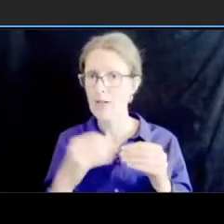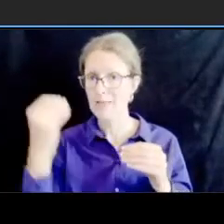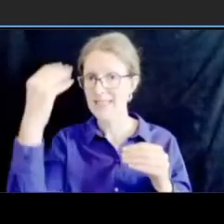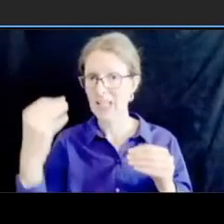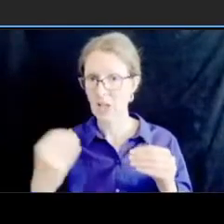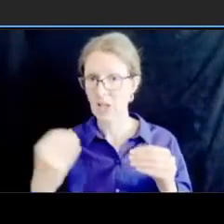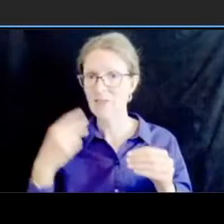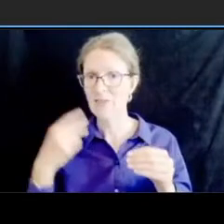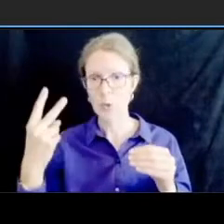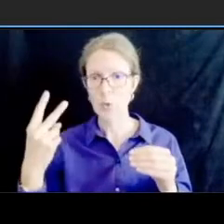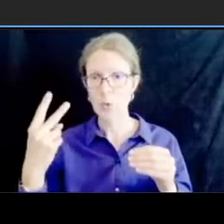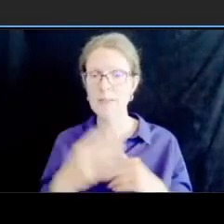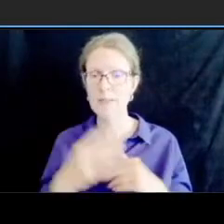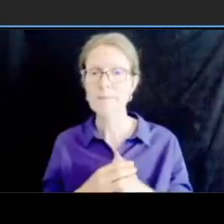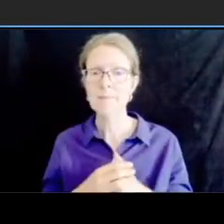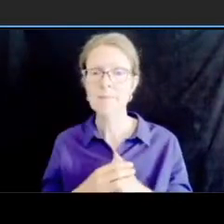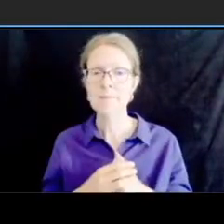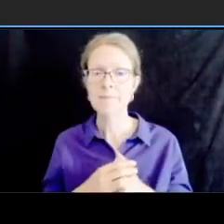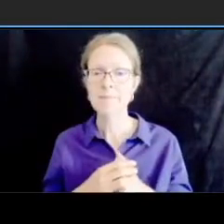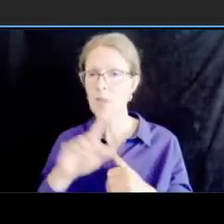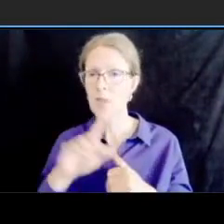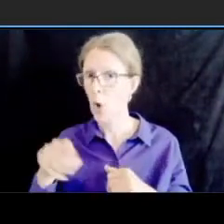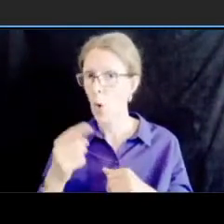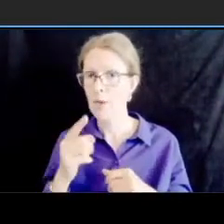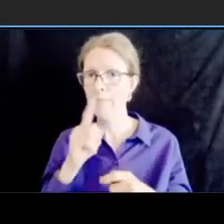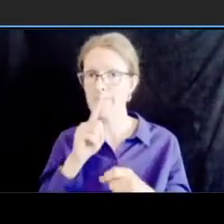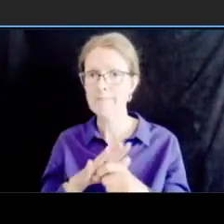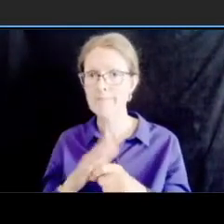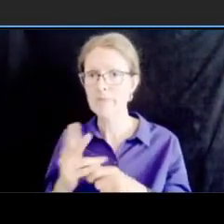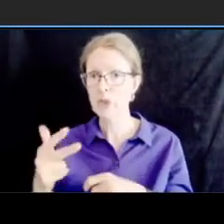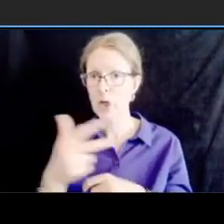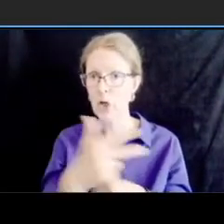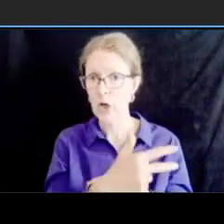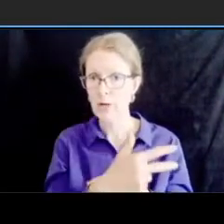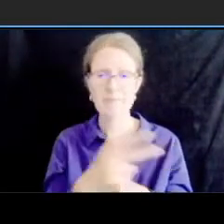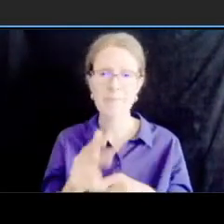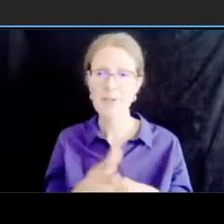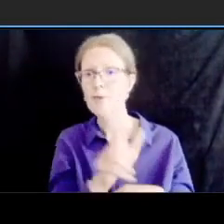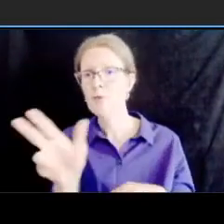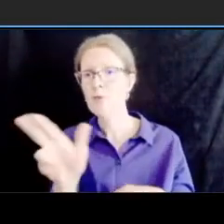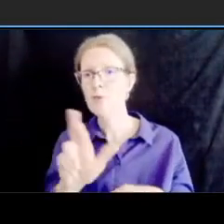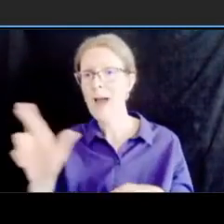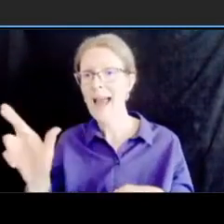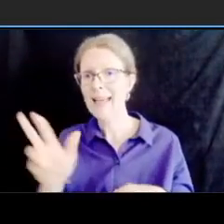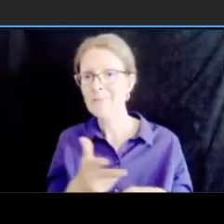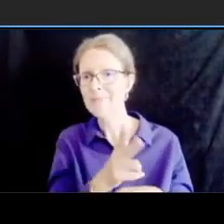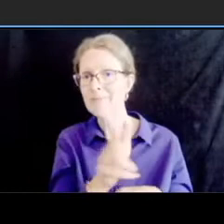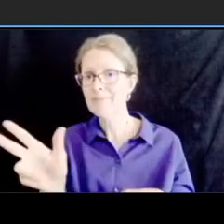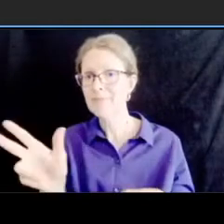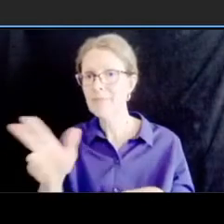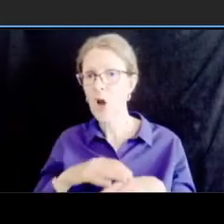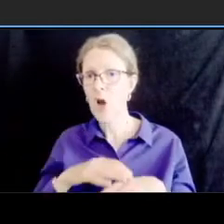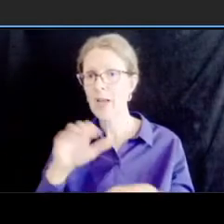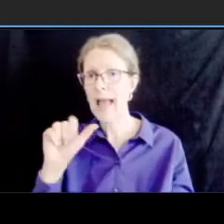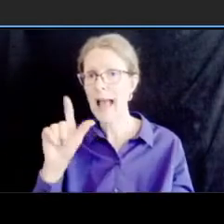is a right turn lane onto albemarle street from the south i think i have a zoom in yes i do